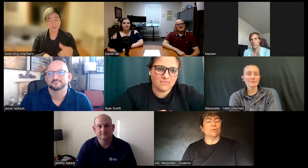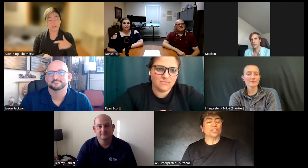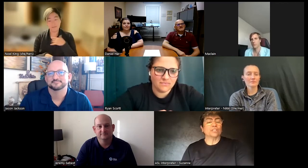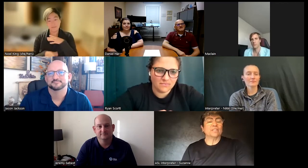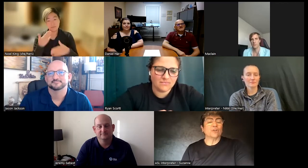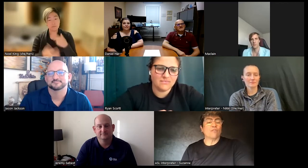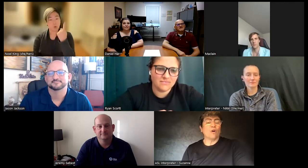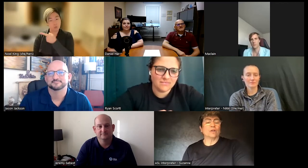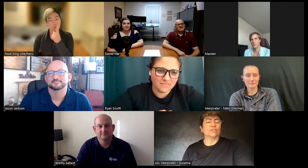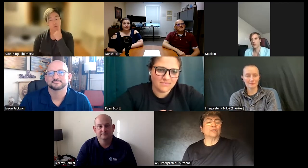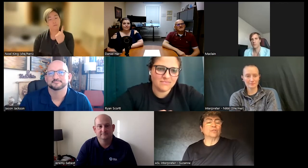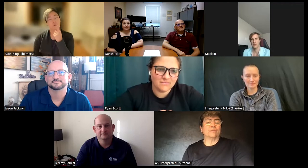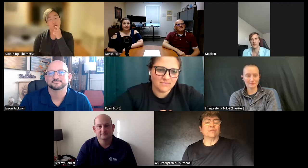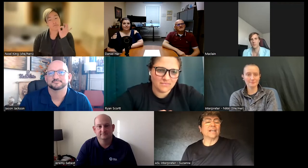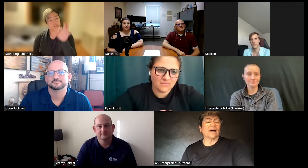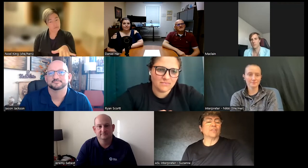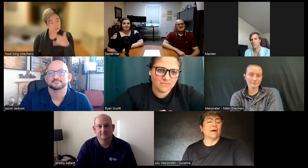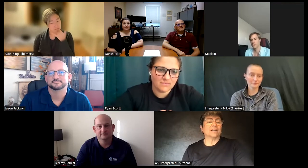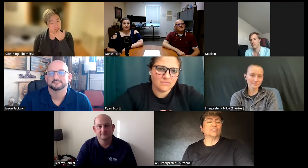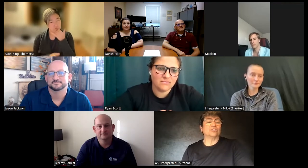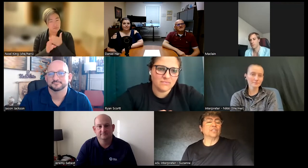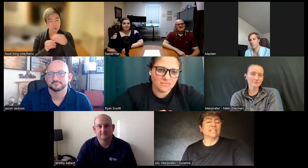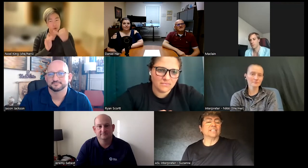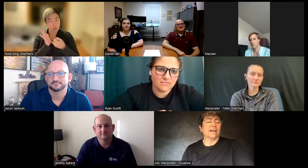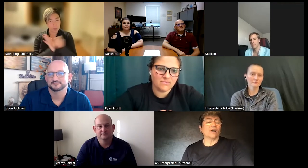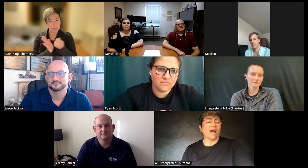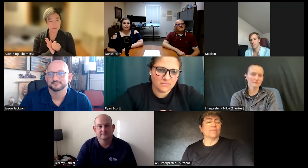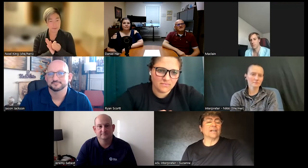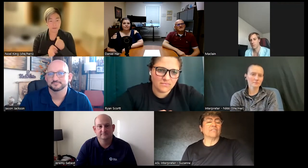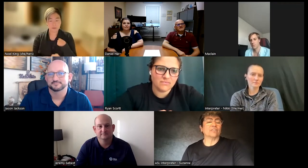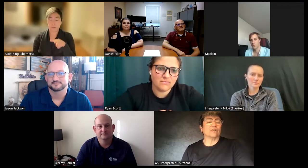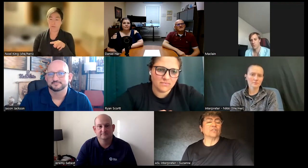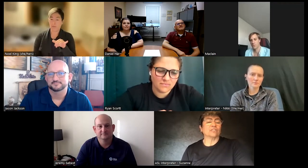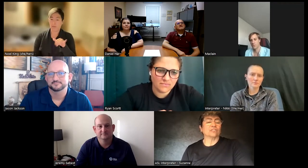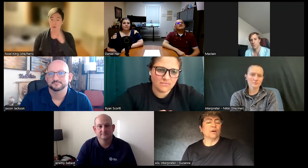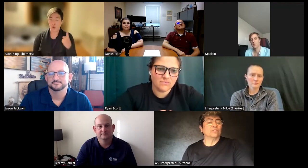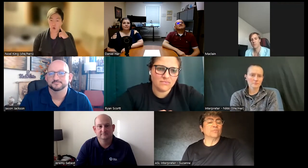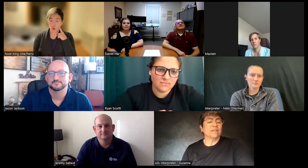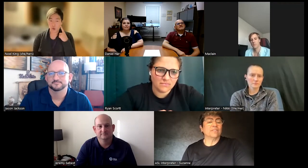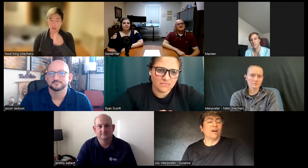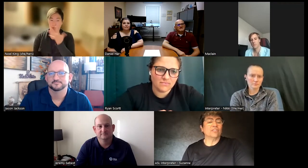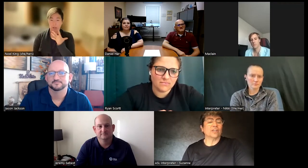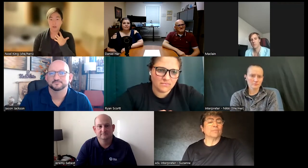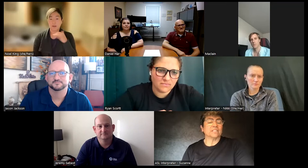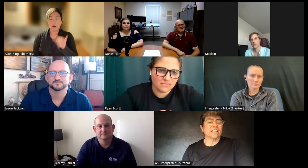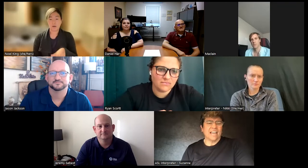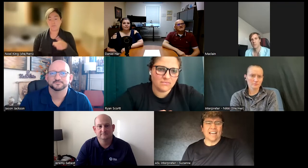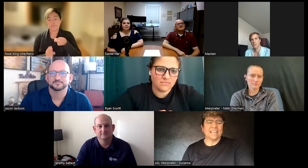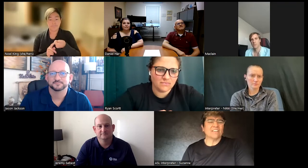pushes me to go forward to think out of the box to do things that are out of my comfort zone she goes why don't you be at the art therapist and I had never